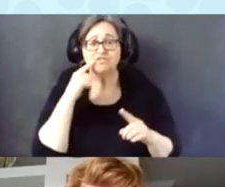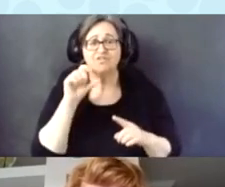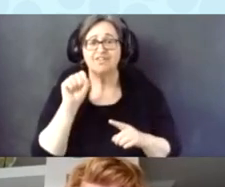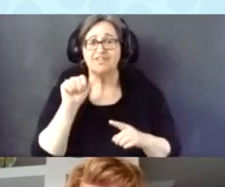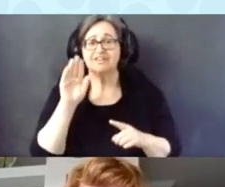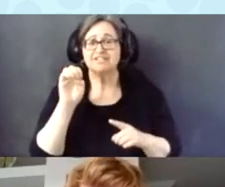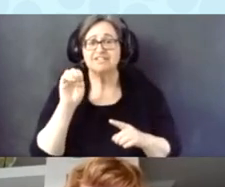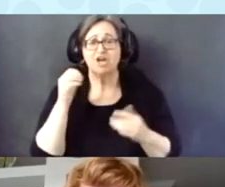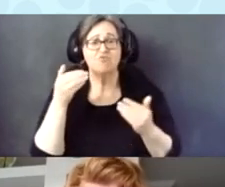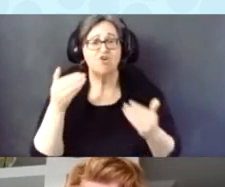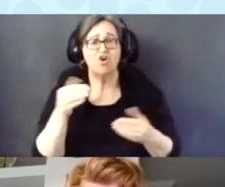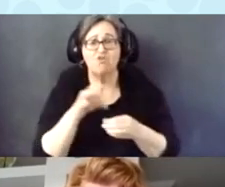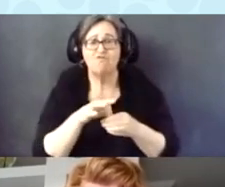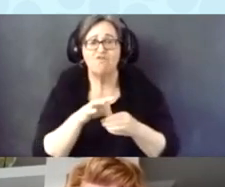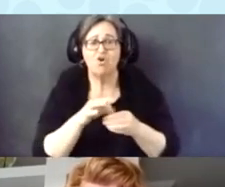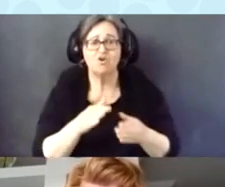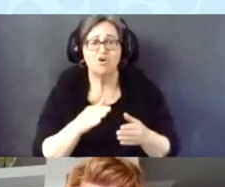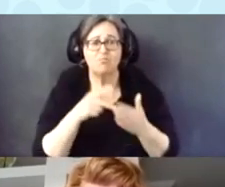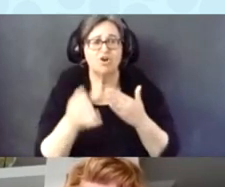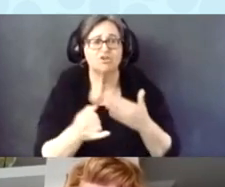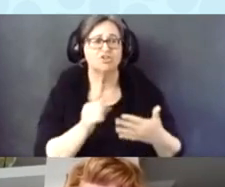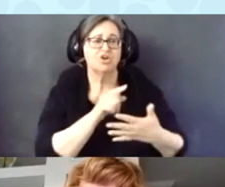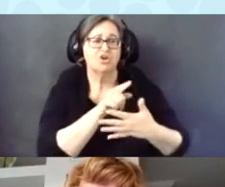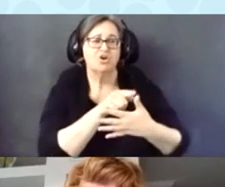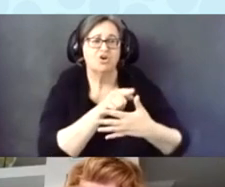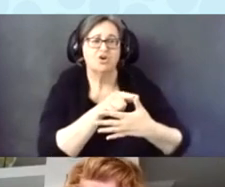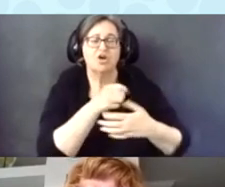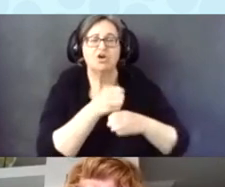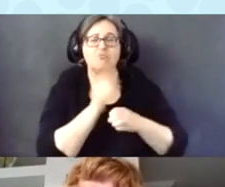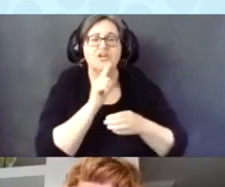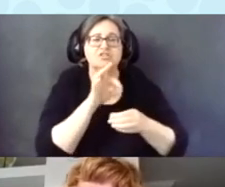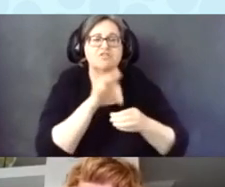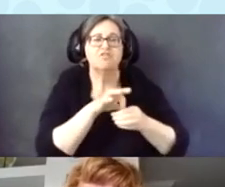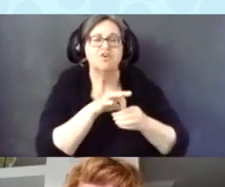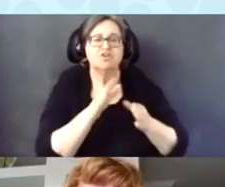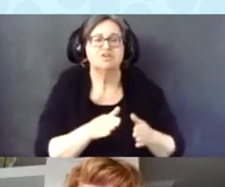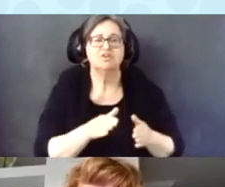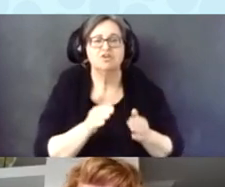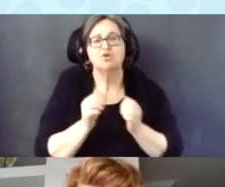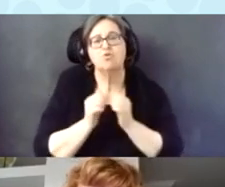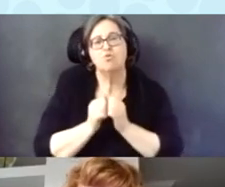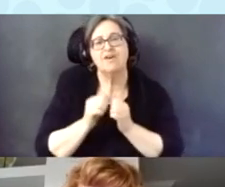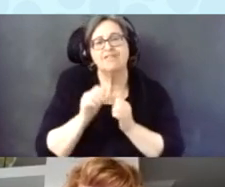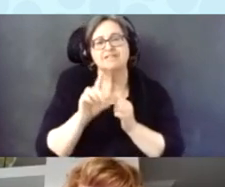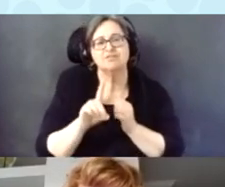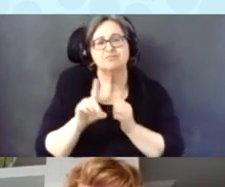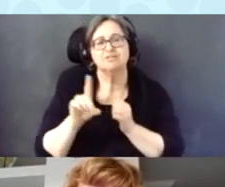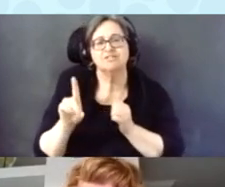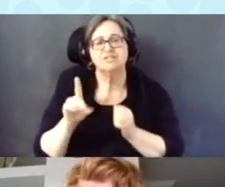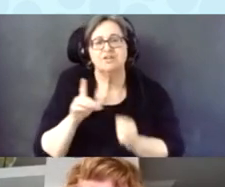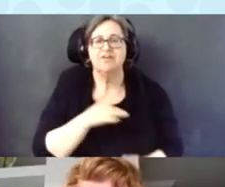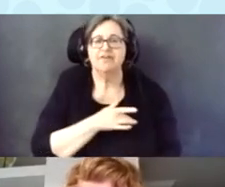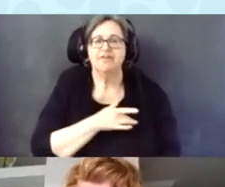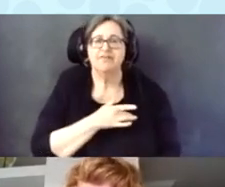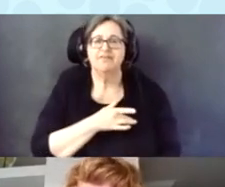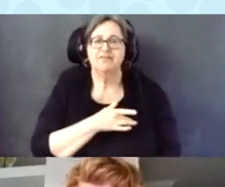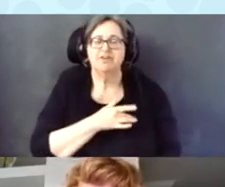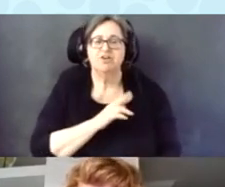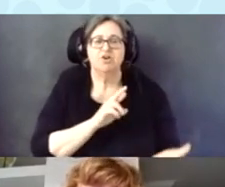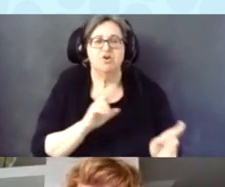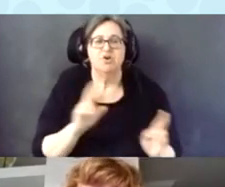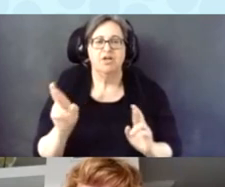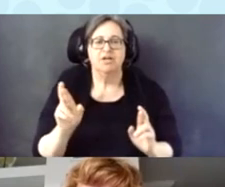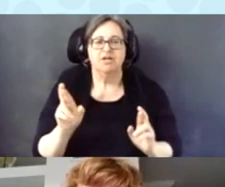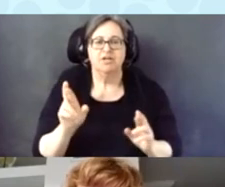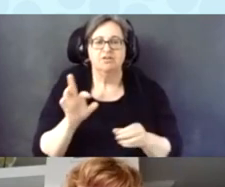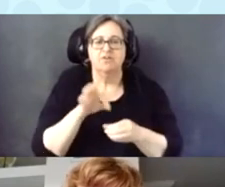Number 1, to make sure that voters with developmental disabilities feel ready to vote.